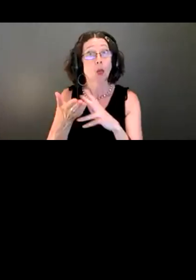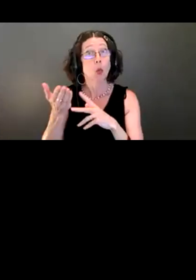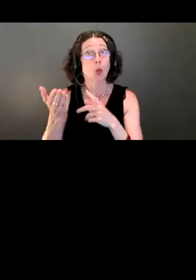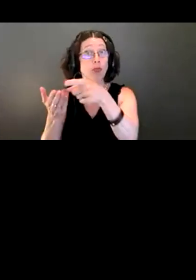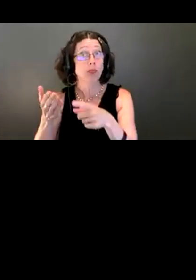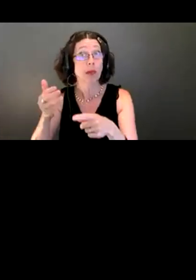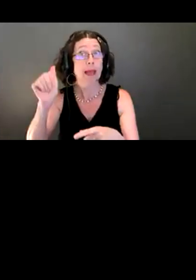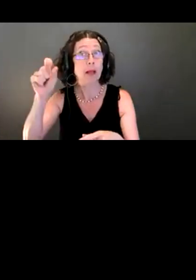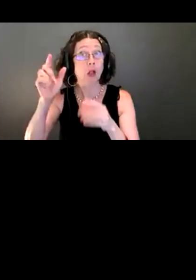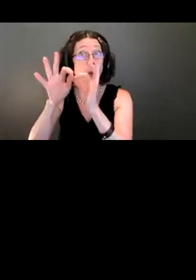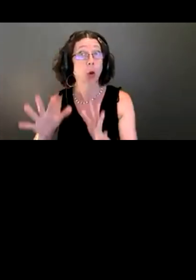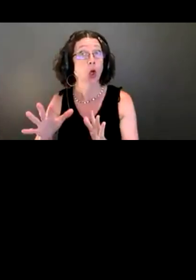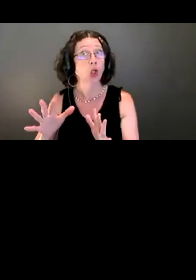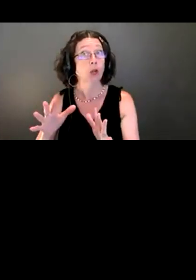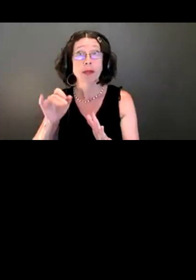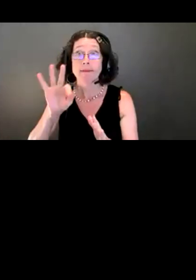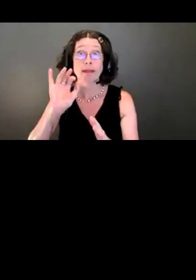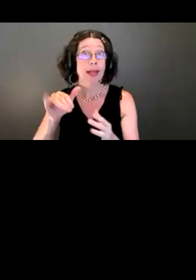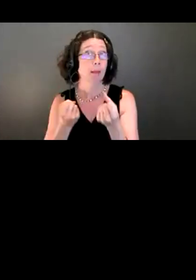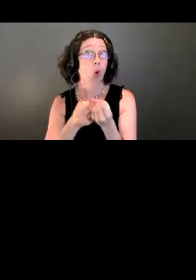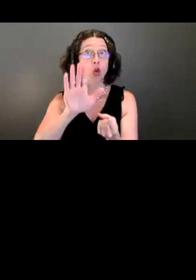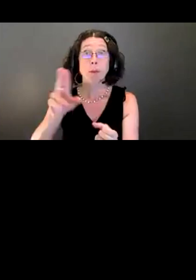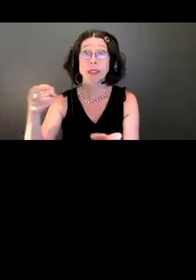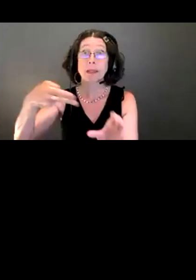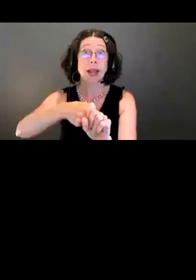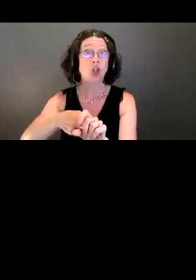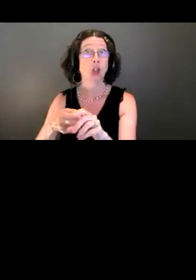interpreters, if that would support your participation this evening.